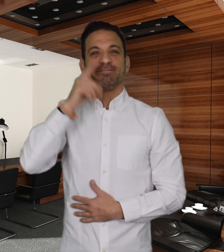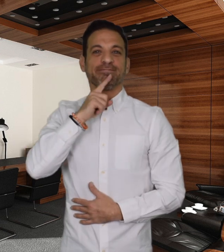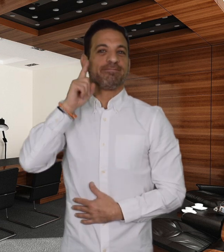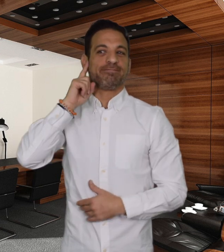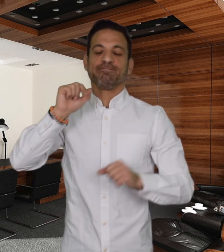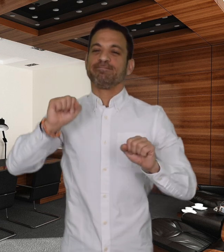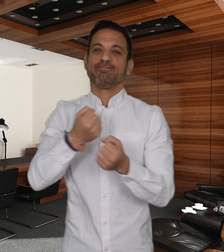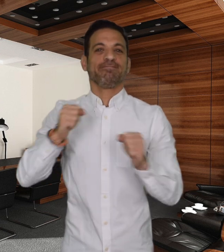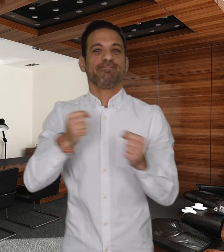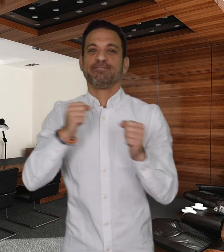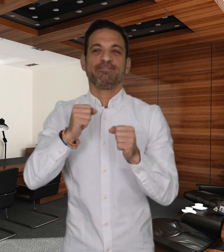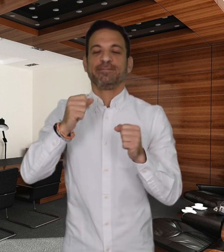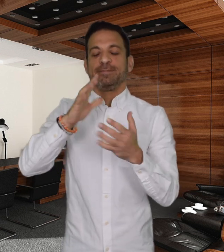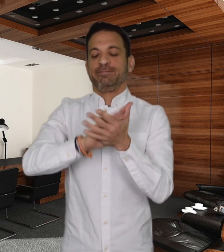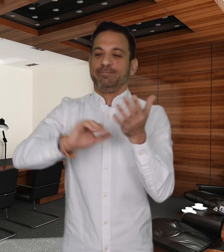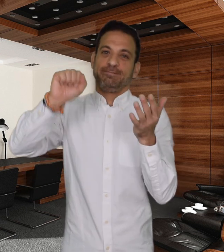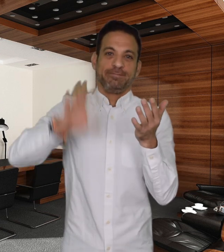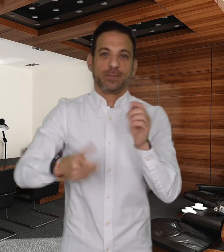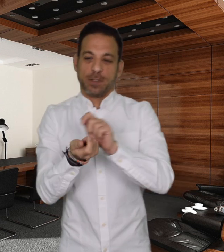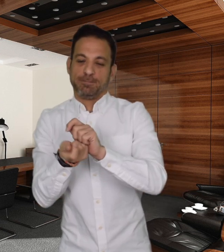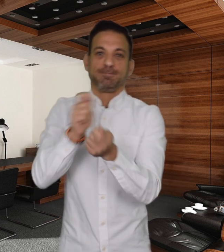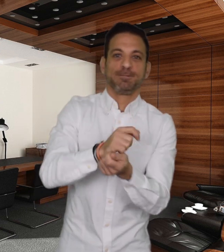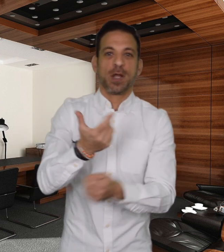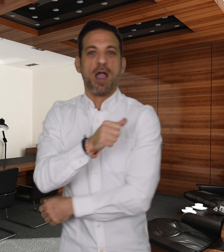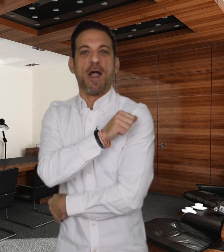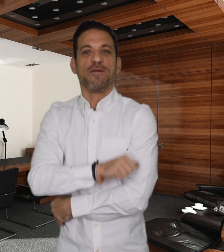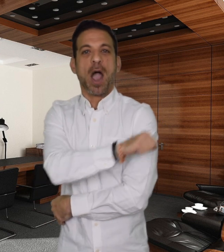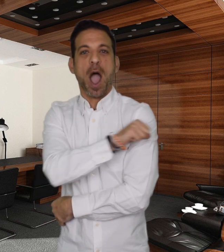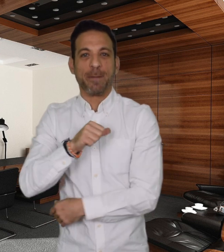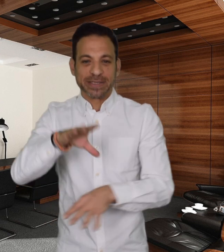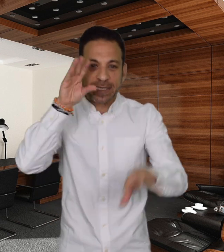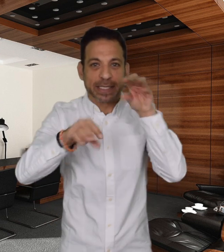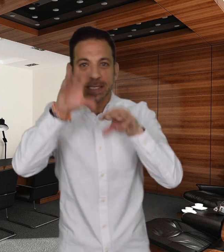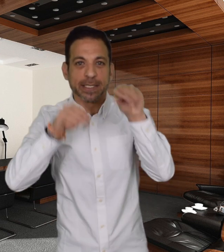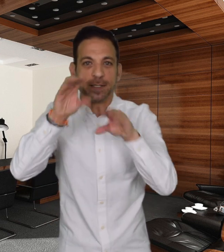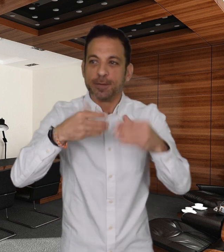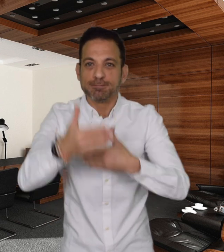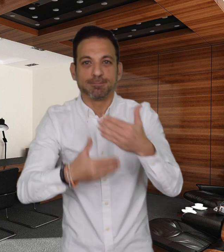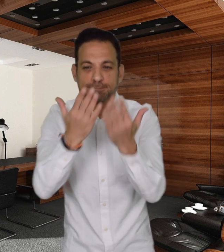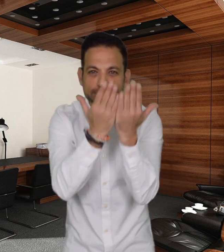and instead she chose to study pharmacy. She feels lipreading